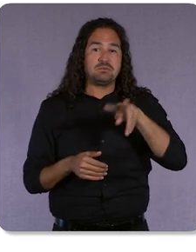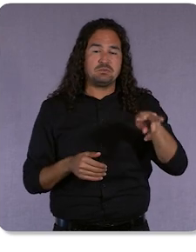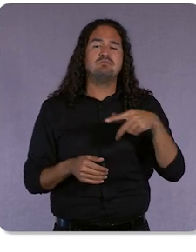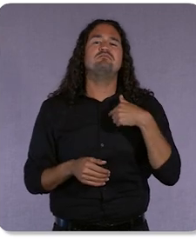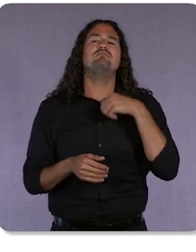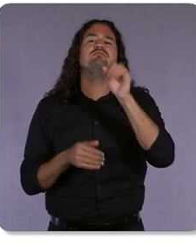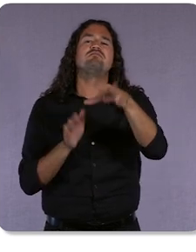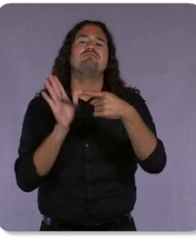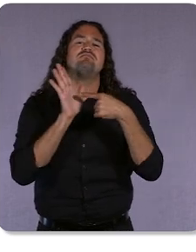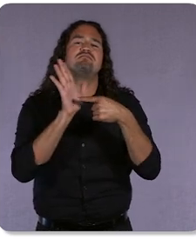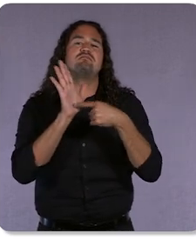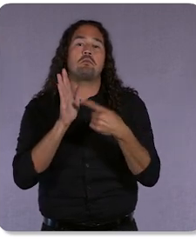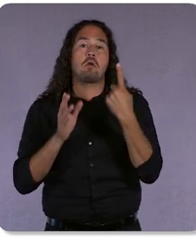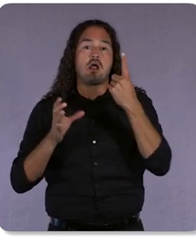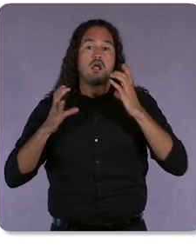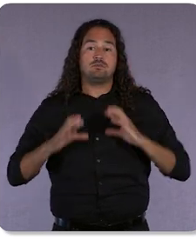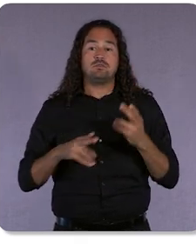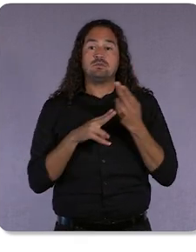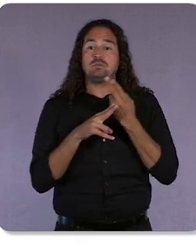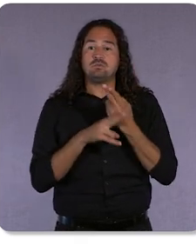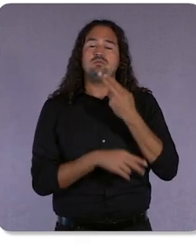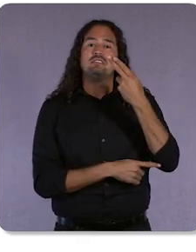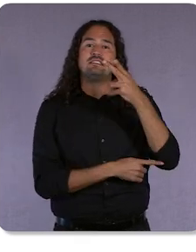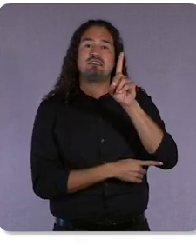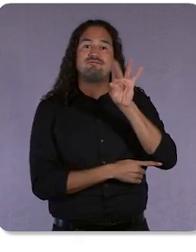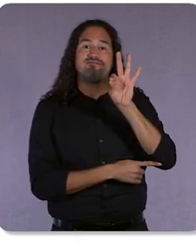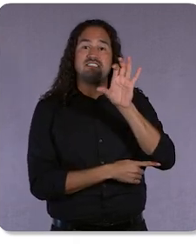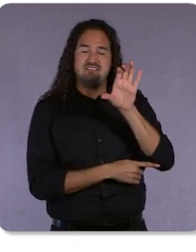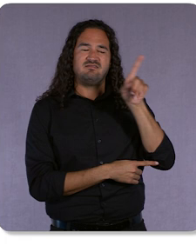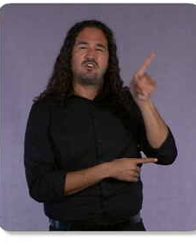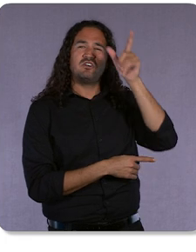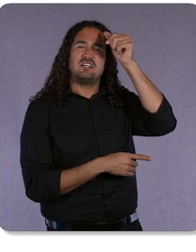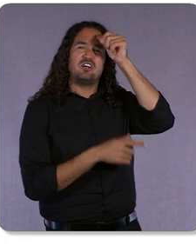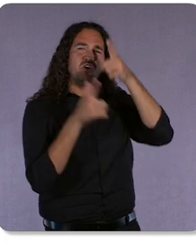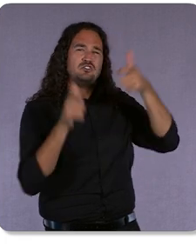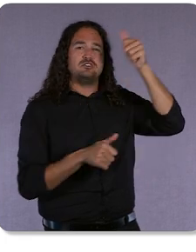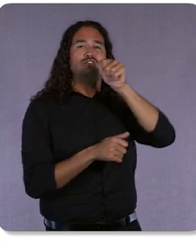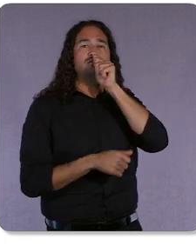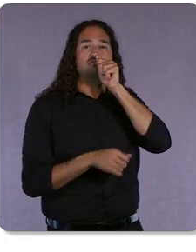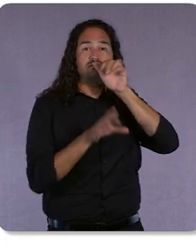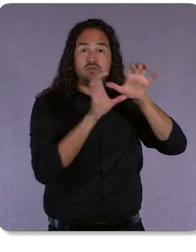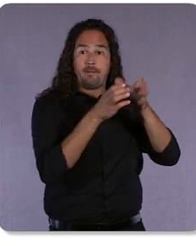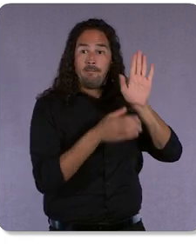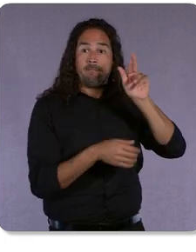So HDFC, India’s largest private sector bank, has been testing this in their home loan ads.